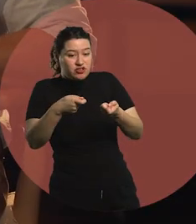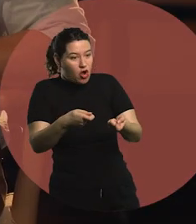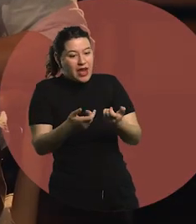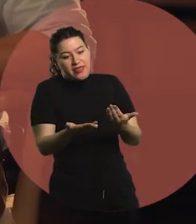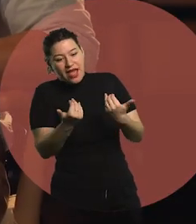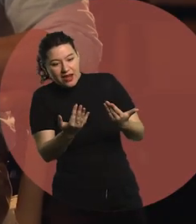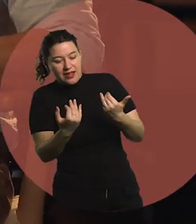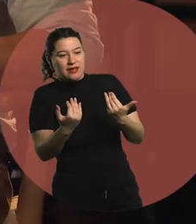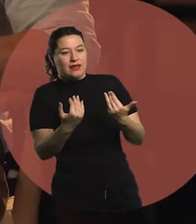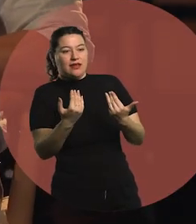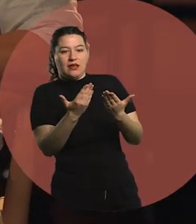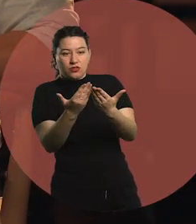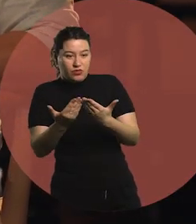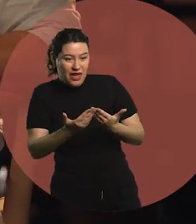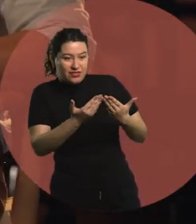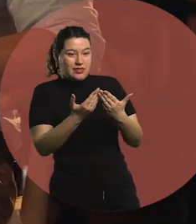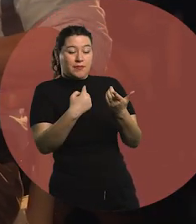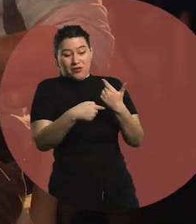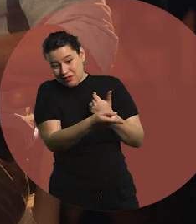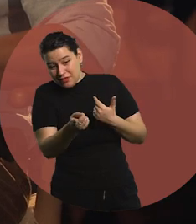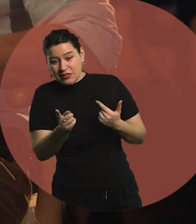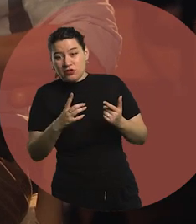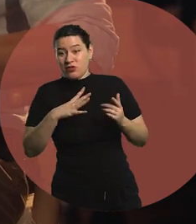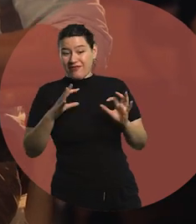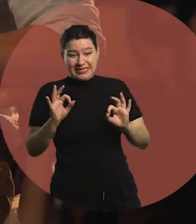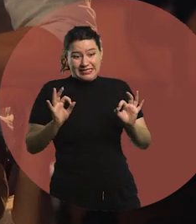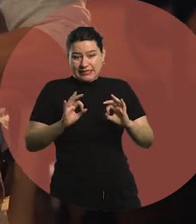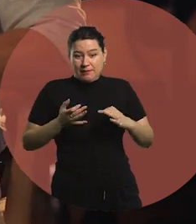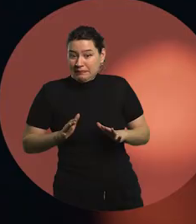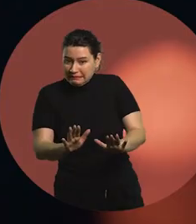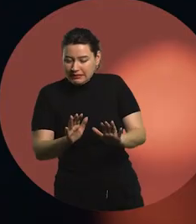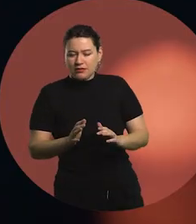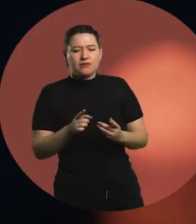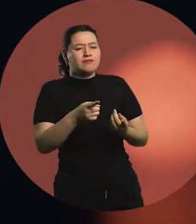on the students that they haven't been able to develop? What did you hold on to?